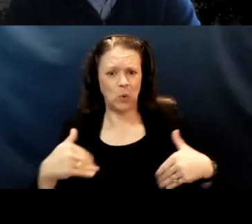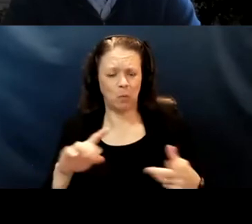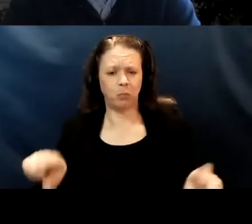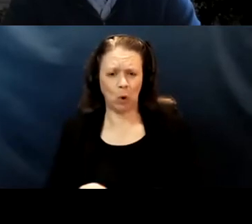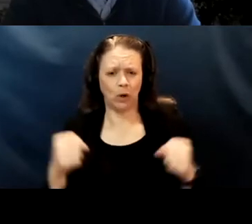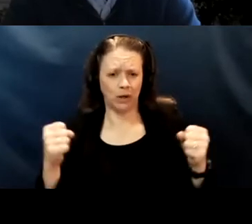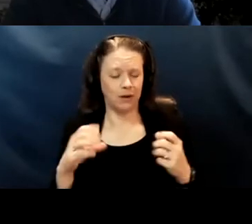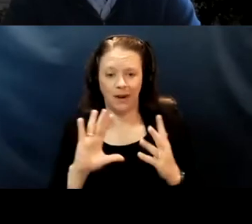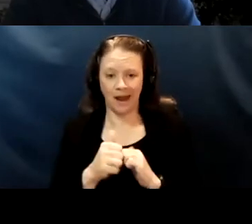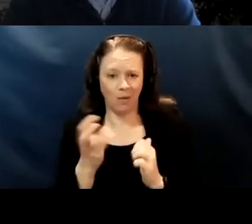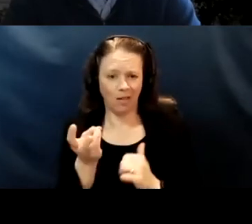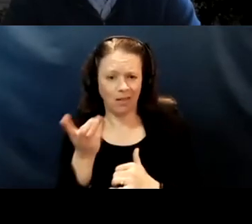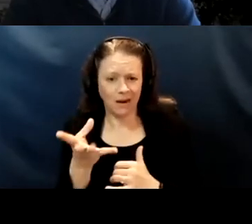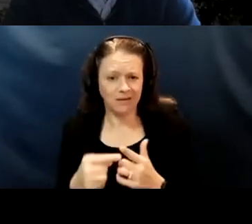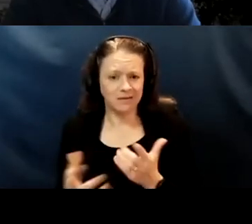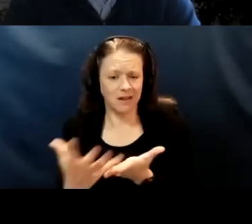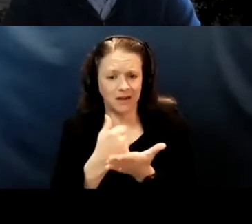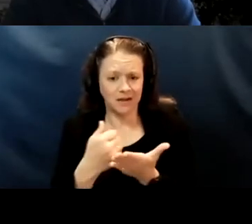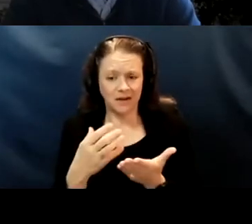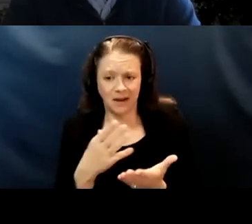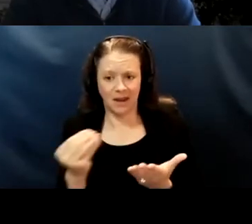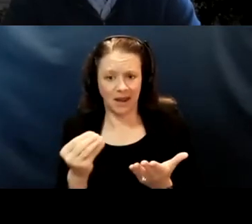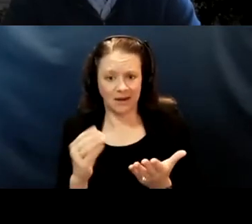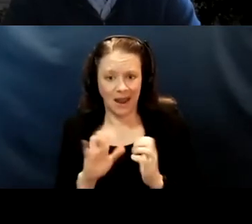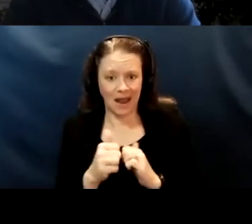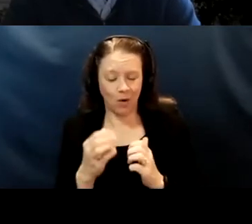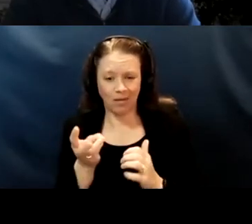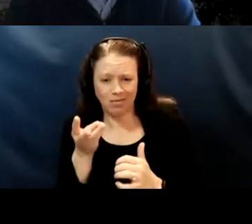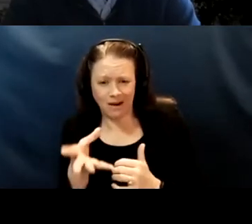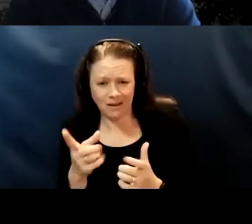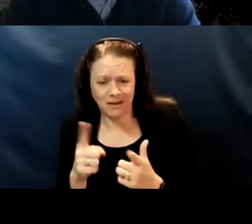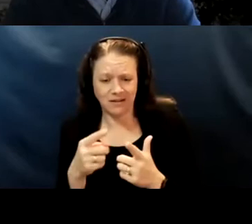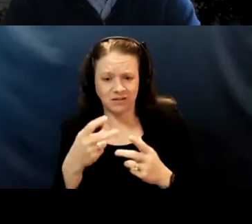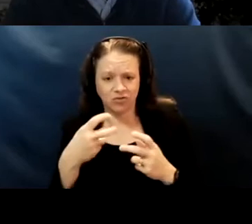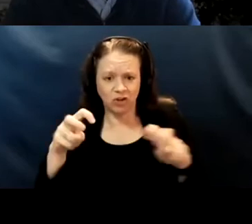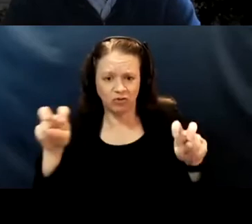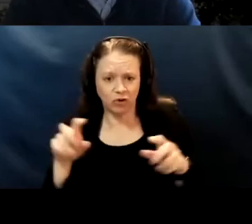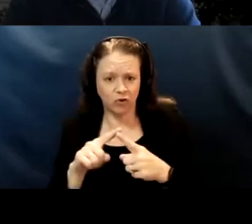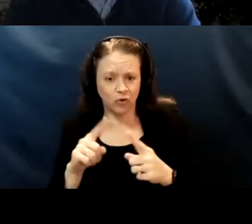how little is made sort of transfer to different entities. So that I think is an area that's gonna be